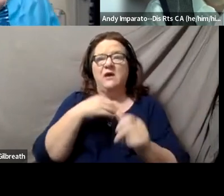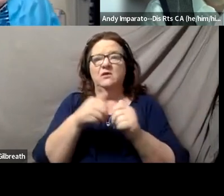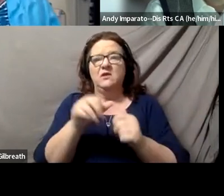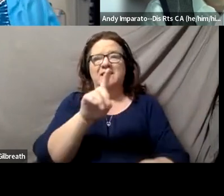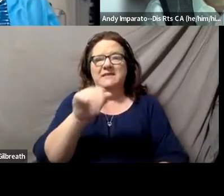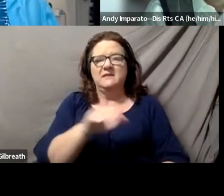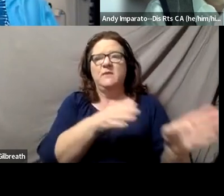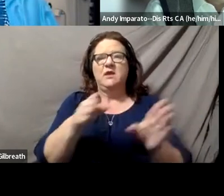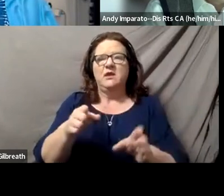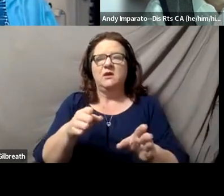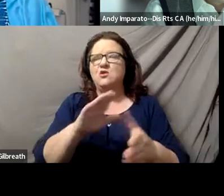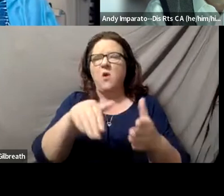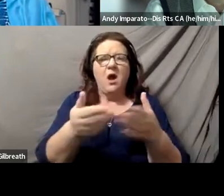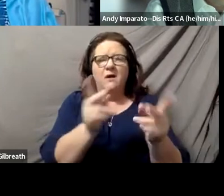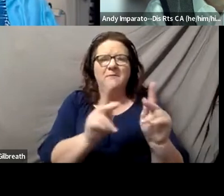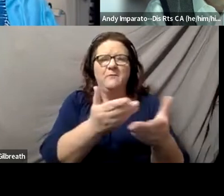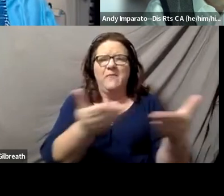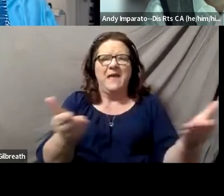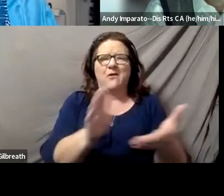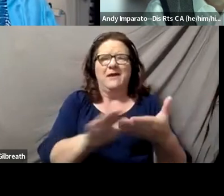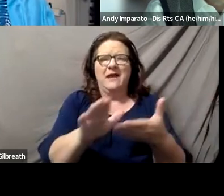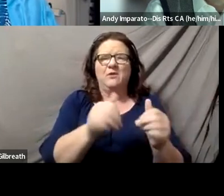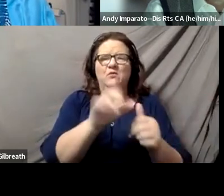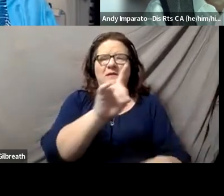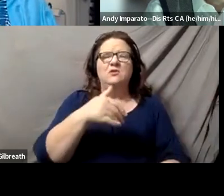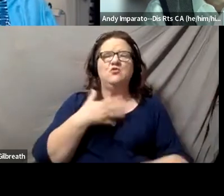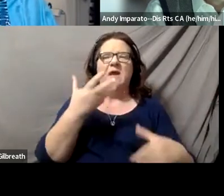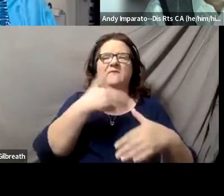to staff, to, you know, having inclusive sports programs,